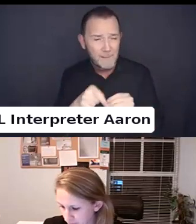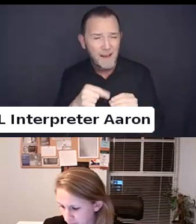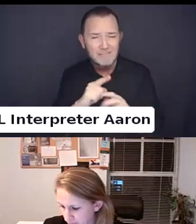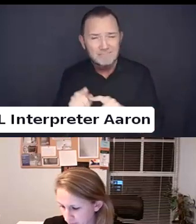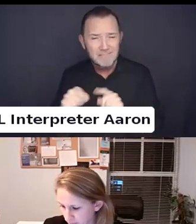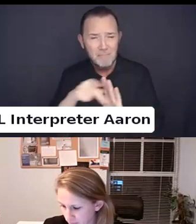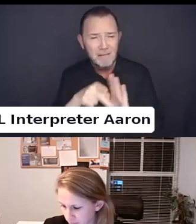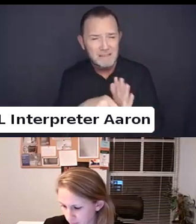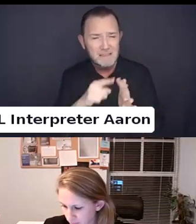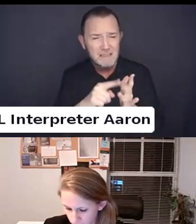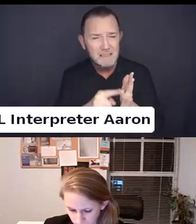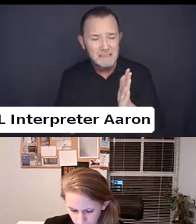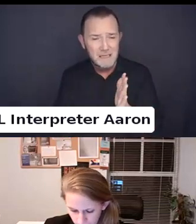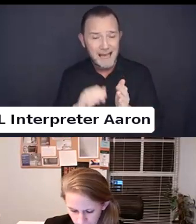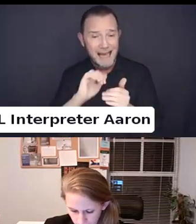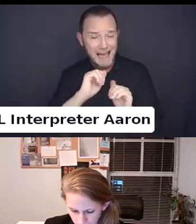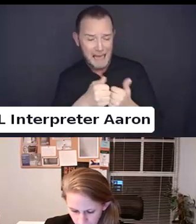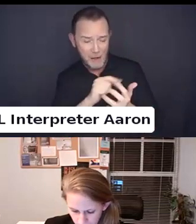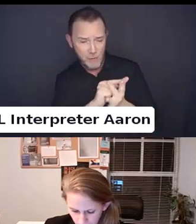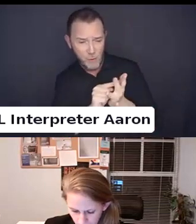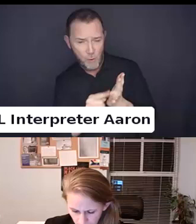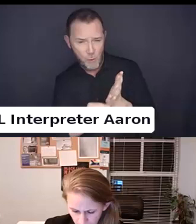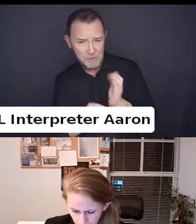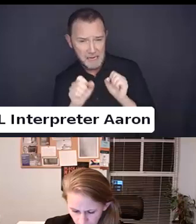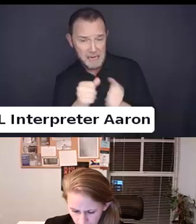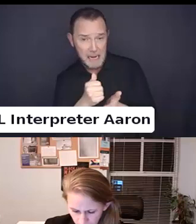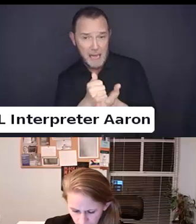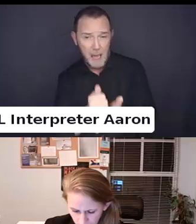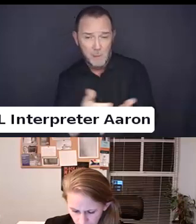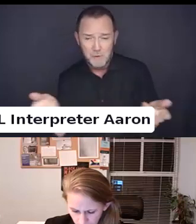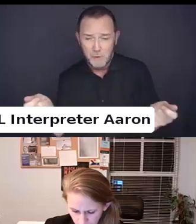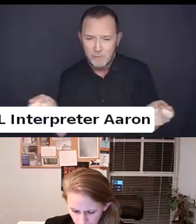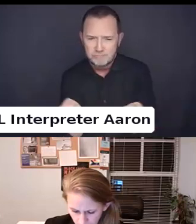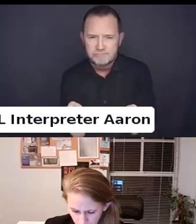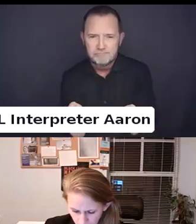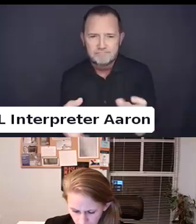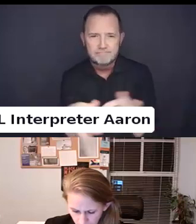may be could help bridge the gap between the disability community and offer some.